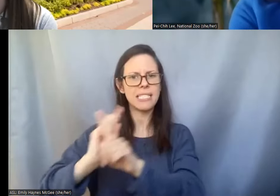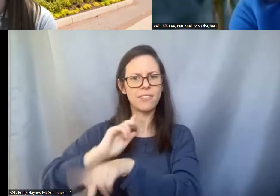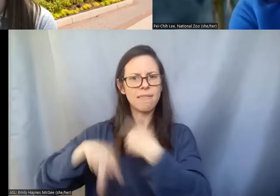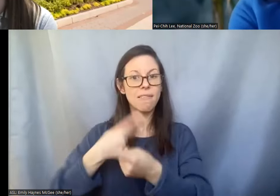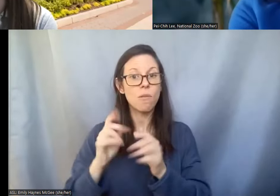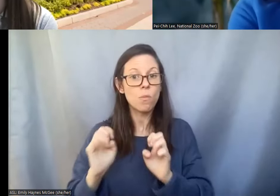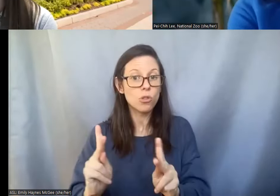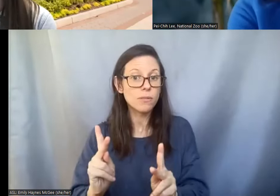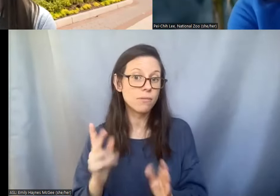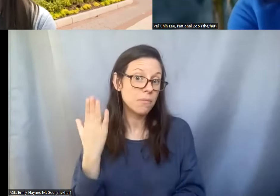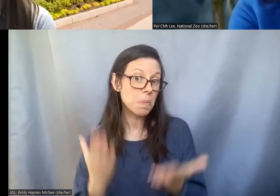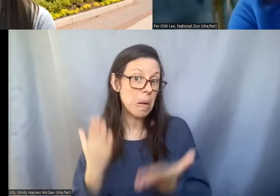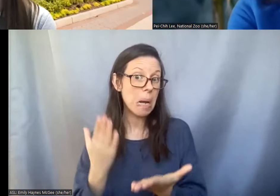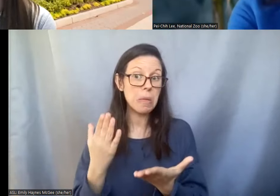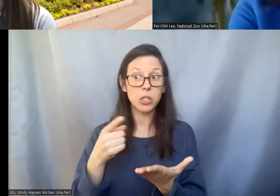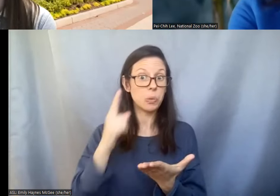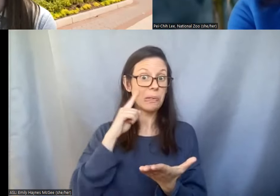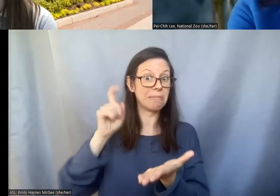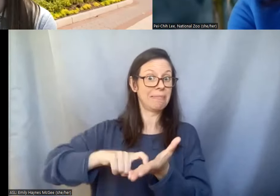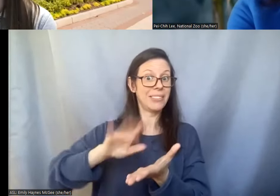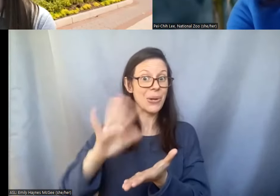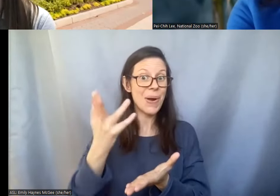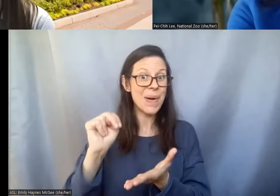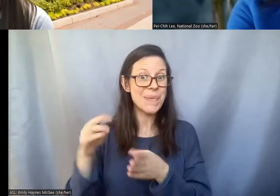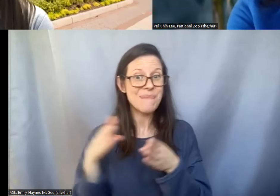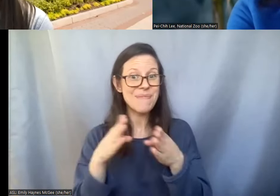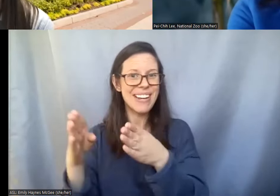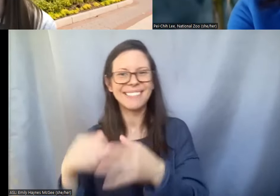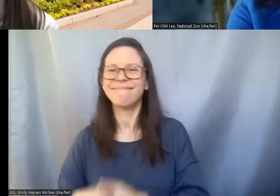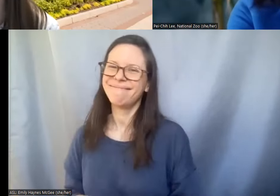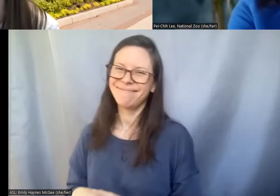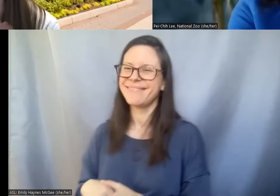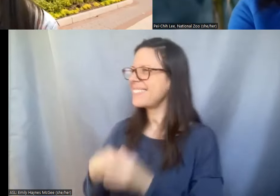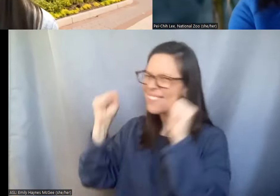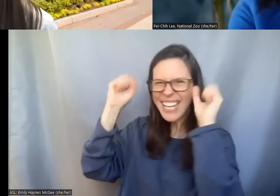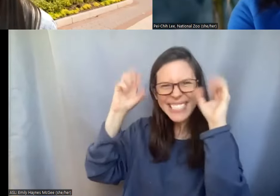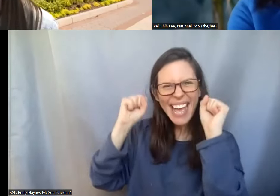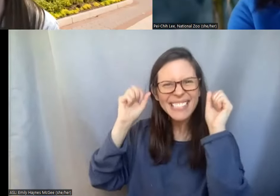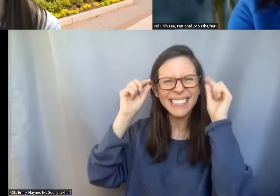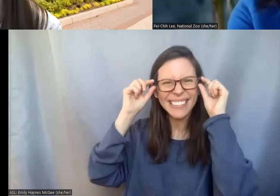might lead you to your own path. >>Shellie: That's fantastic again there's just so many careers